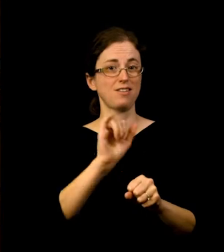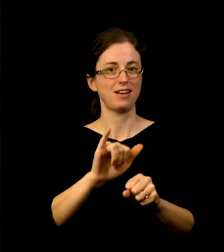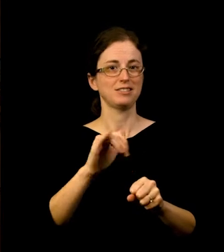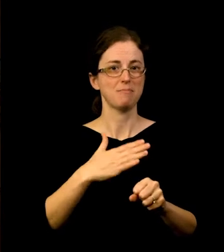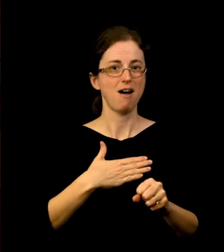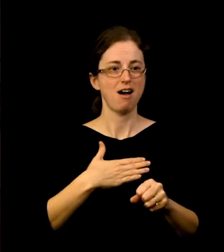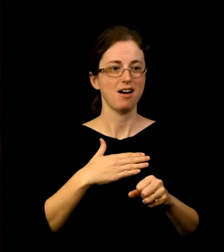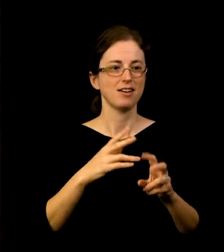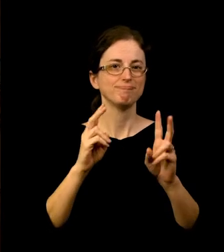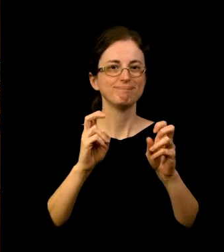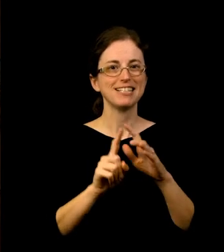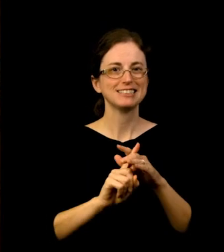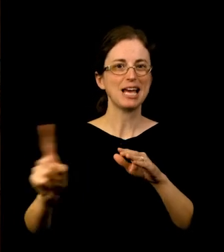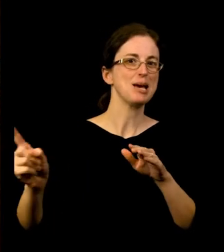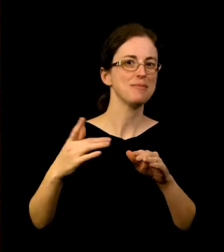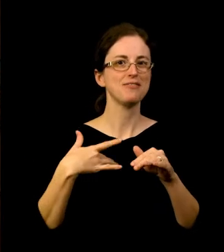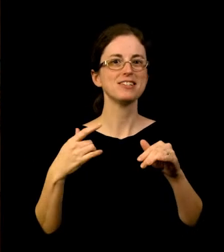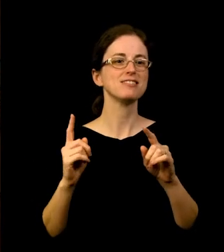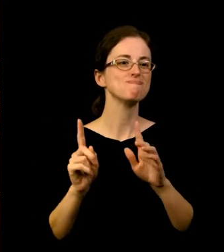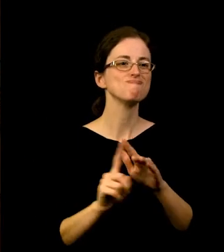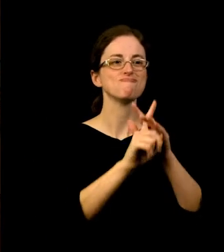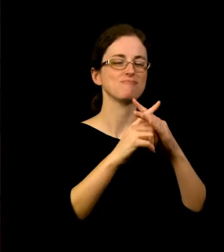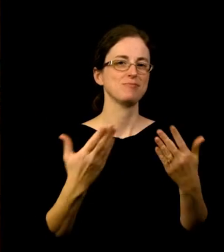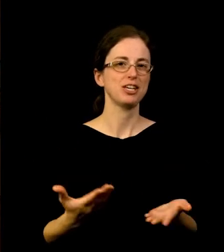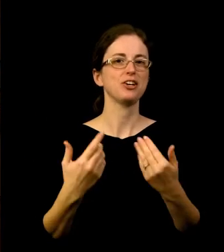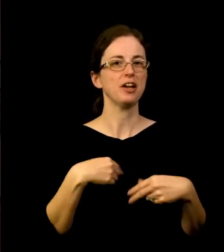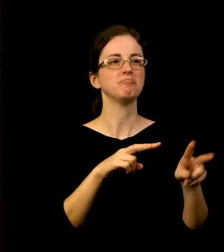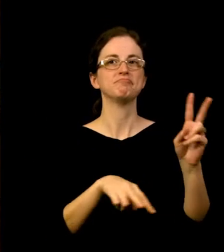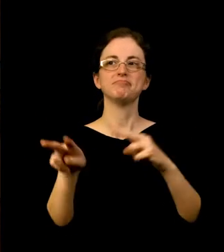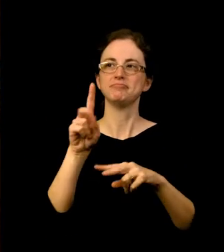I can come here and I'm actually learning things about art through